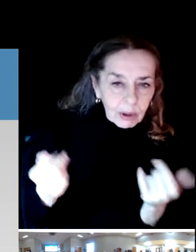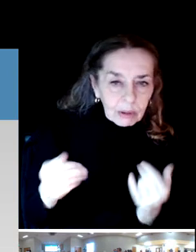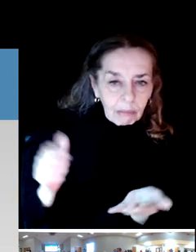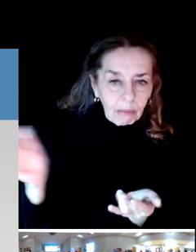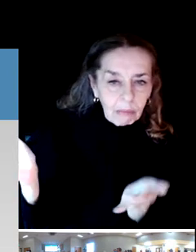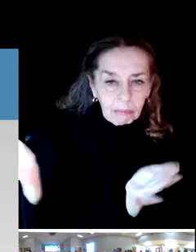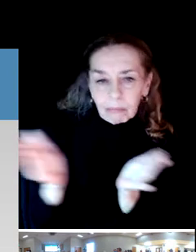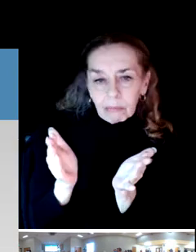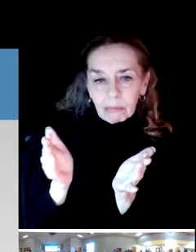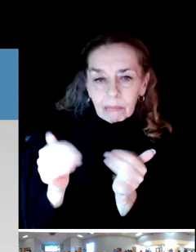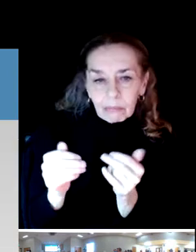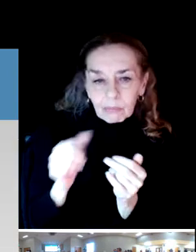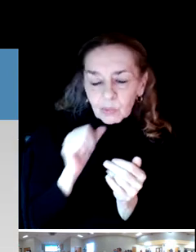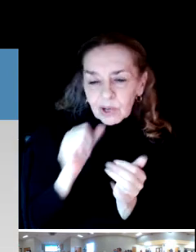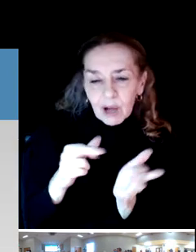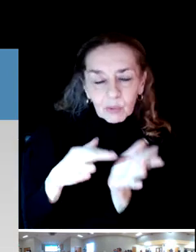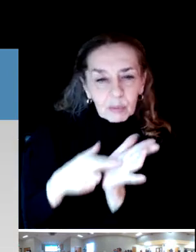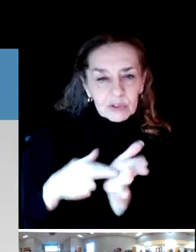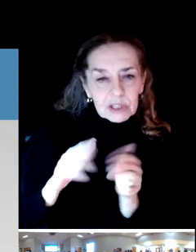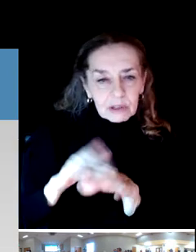not represented on these slides.